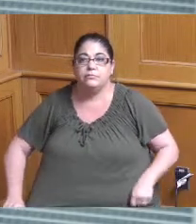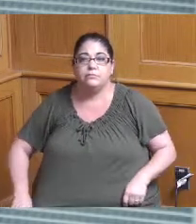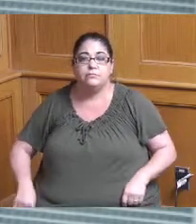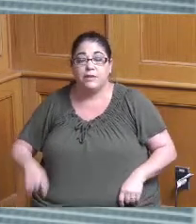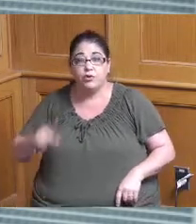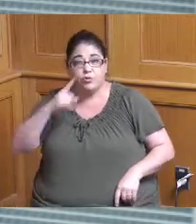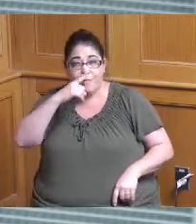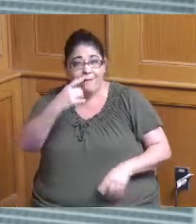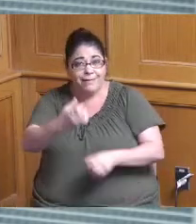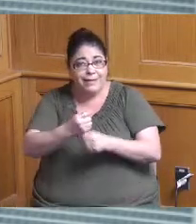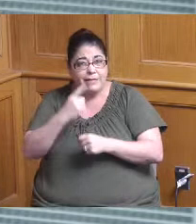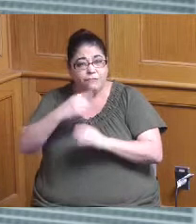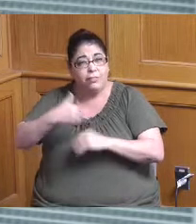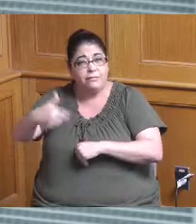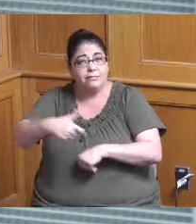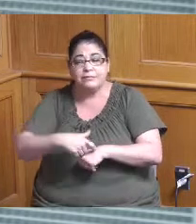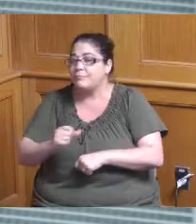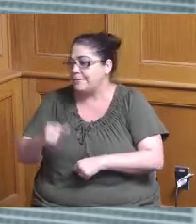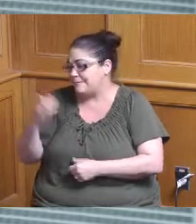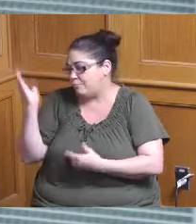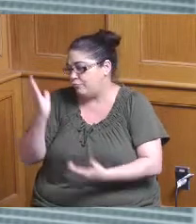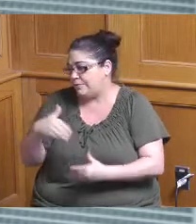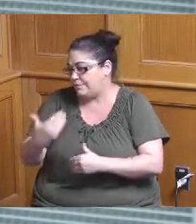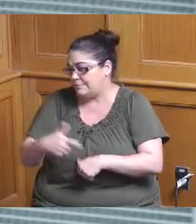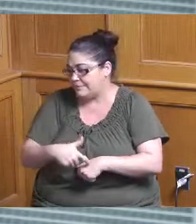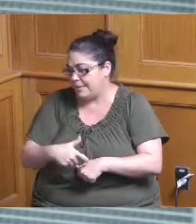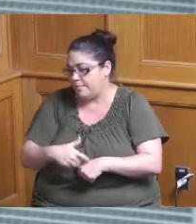time yeah I can definitely bring that next time and that's something we're working on as part